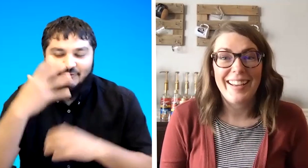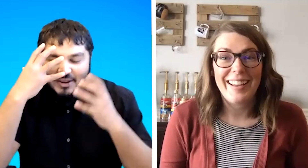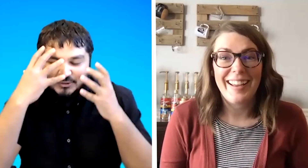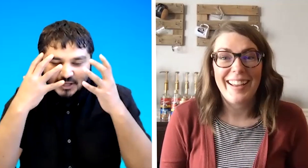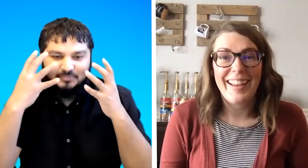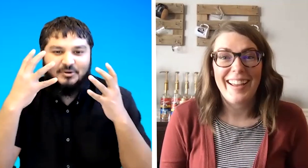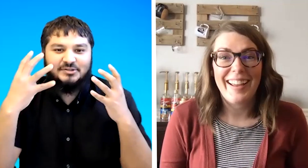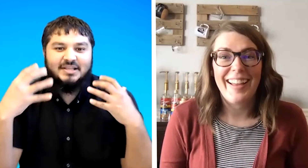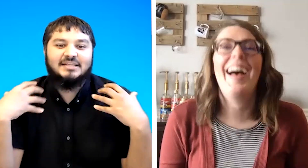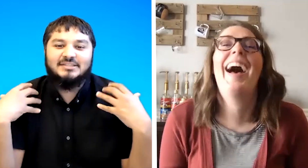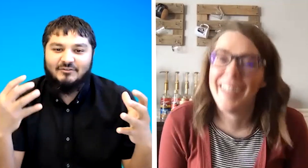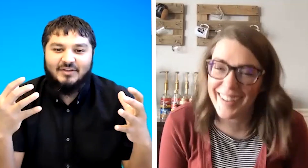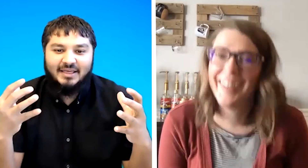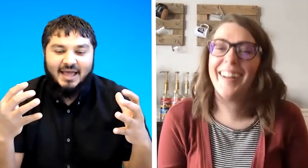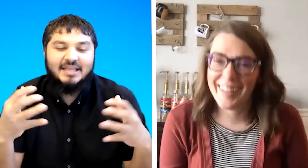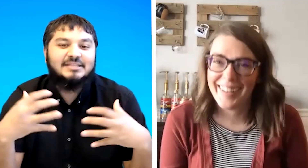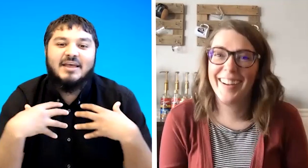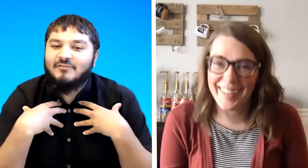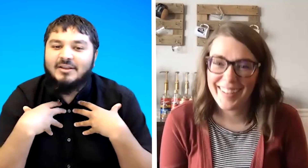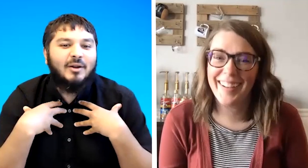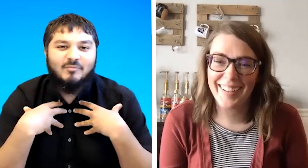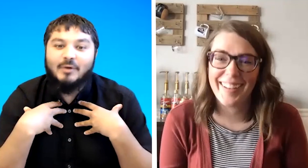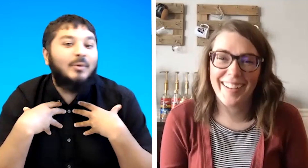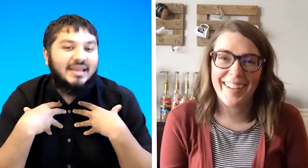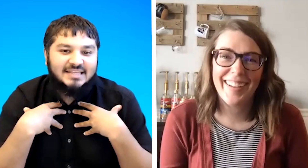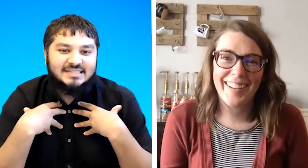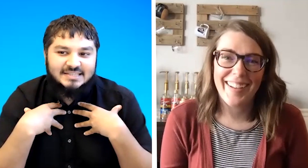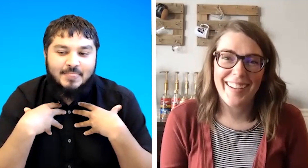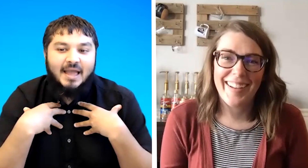facial expressions and stuff like that it's definitely one of my weaknesses